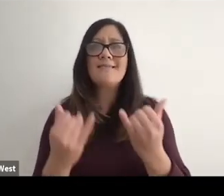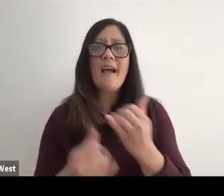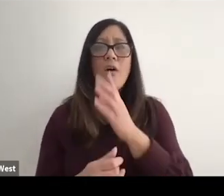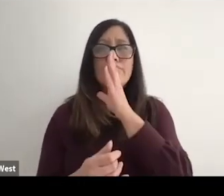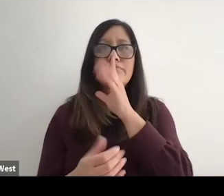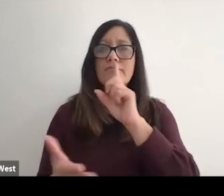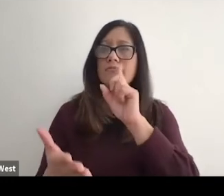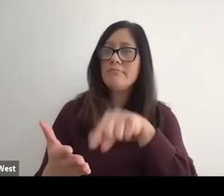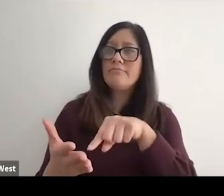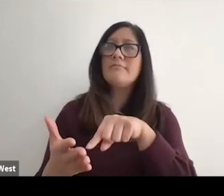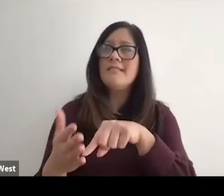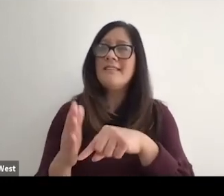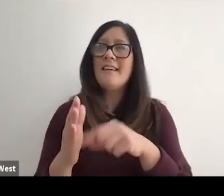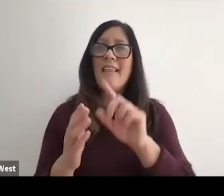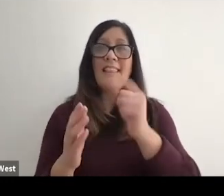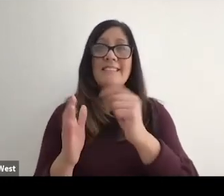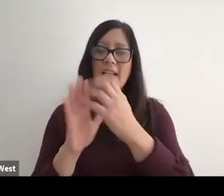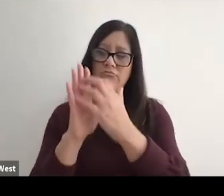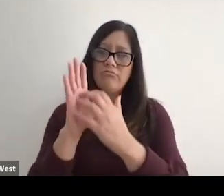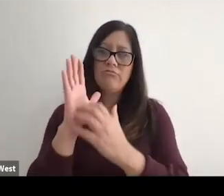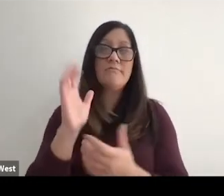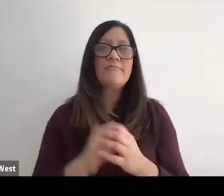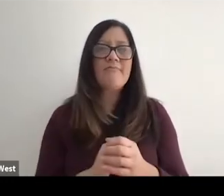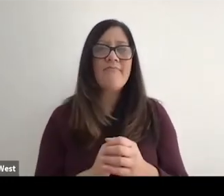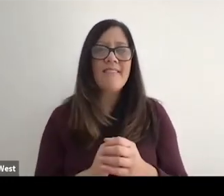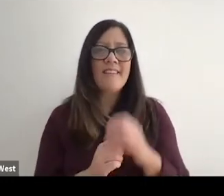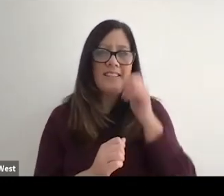They can now use the voice text to text feature an speak and communicate